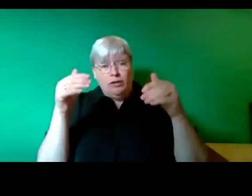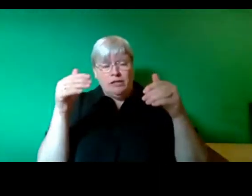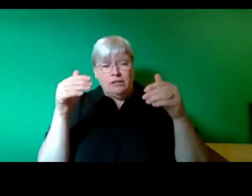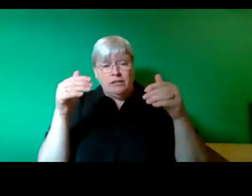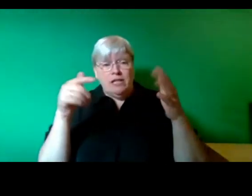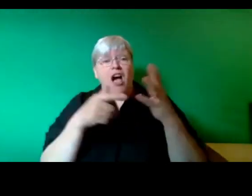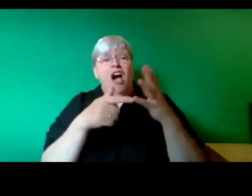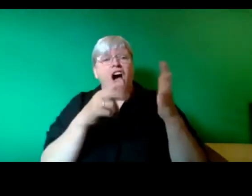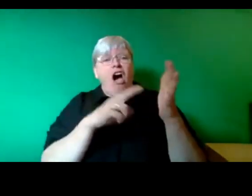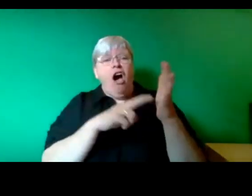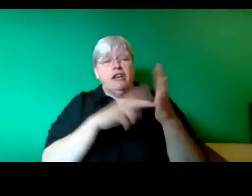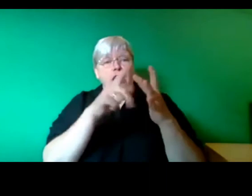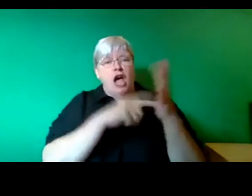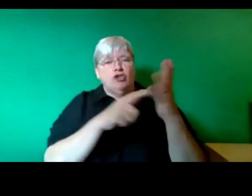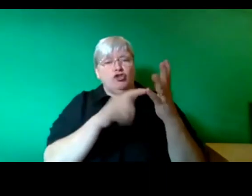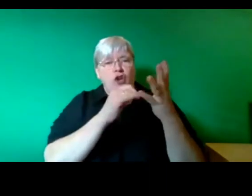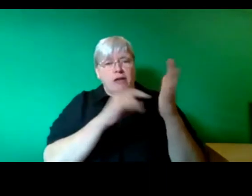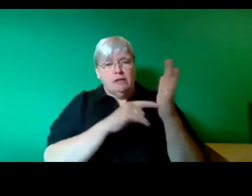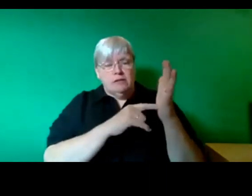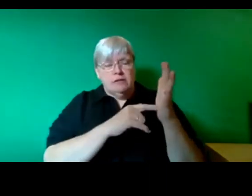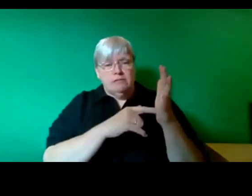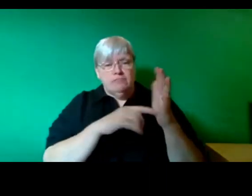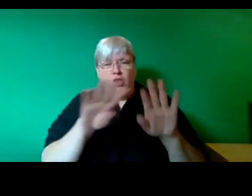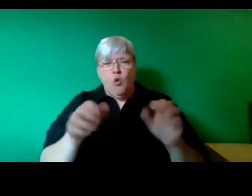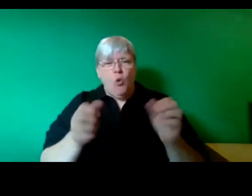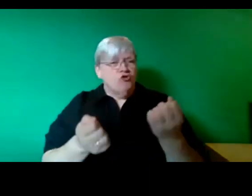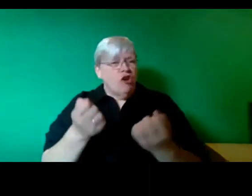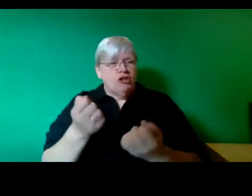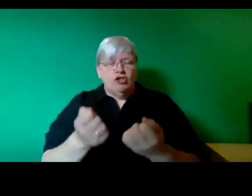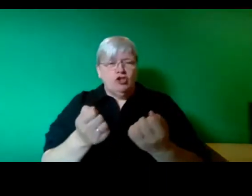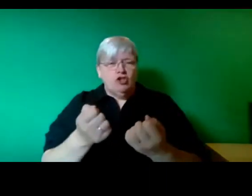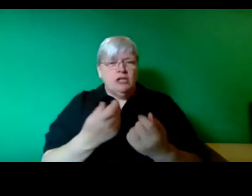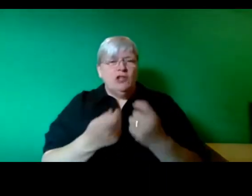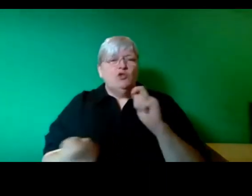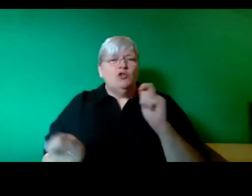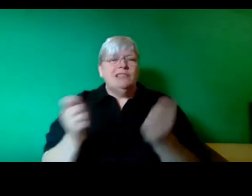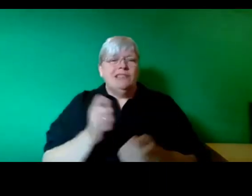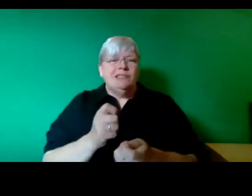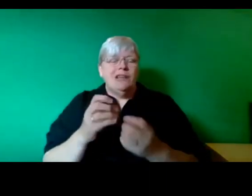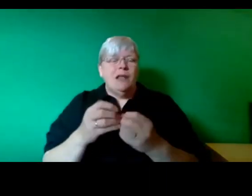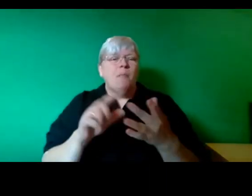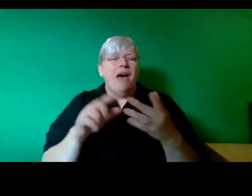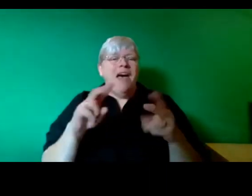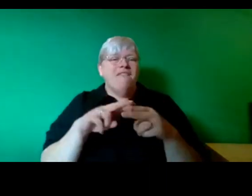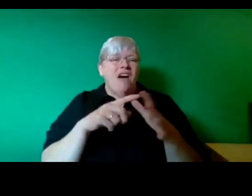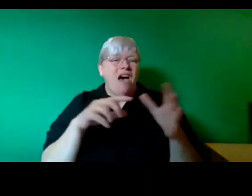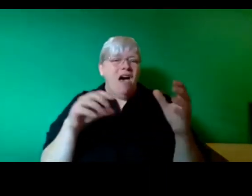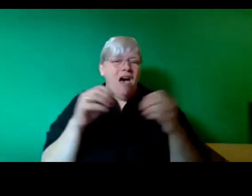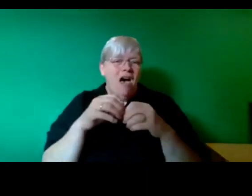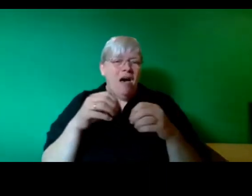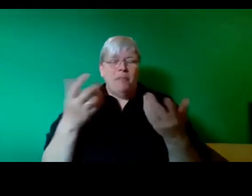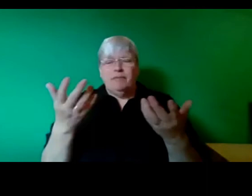going on in Scotland where workers in BiFab in Fife and elsewhere are basically not getting